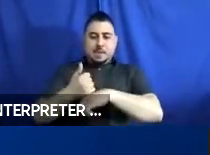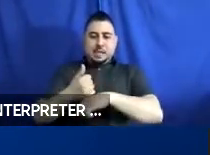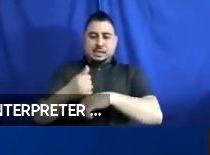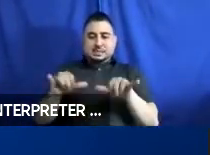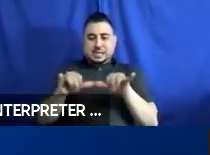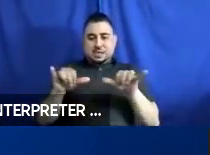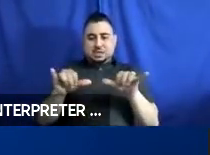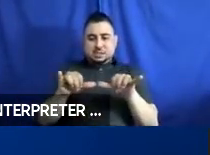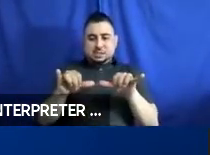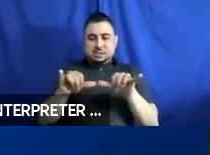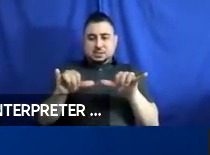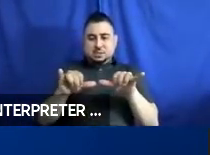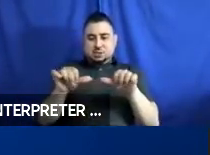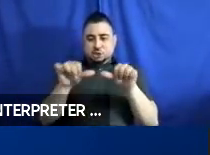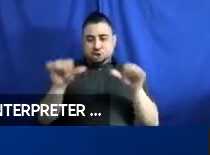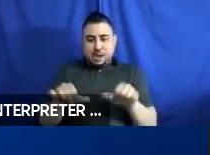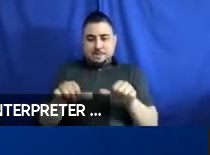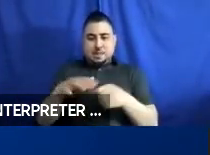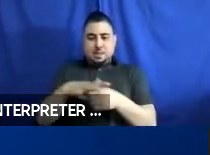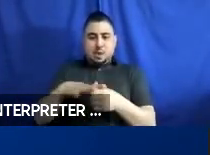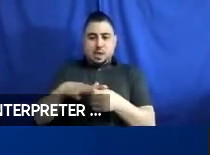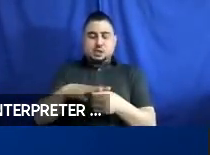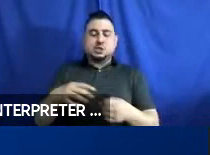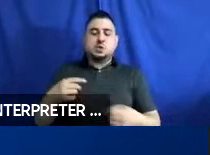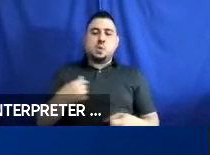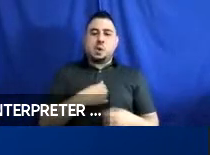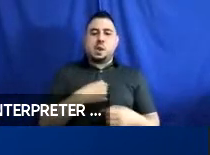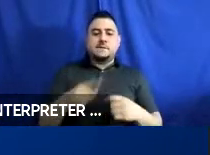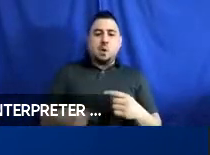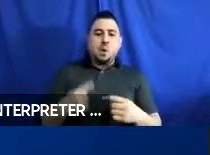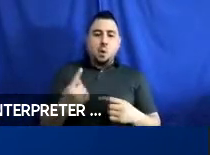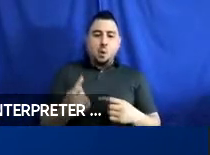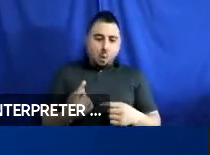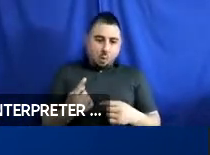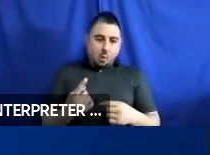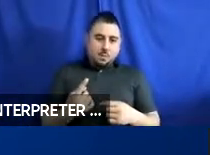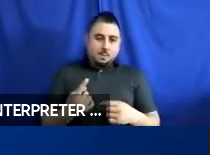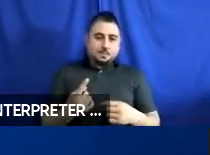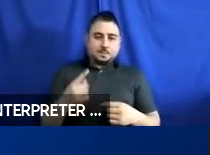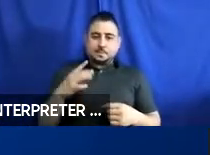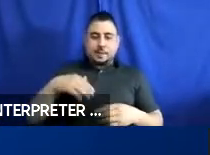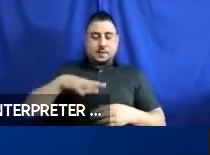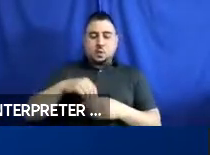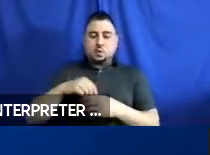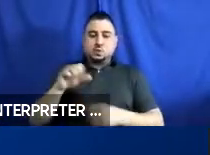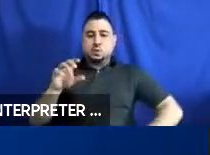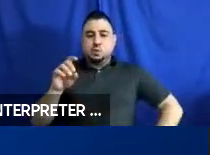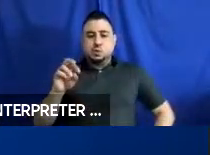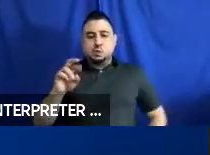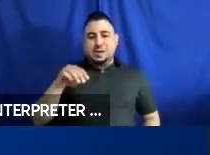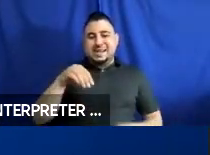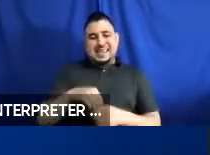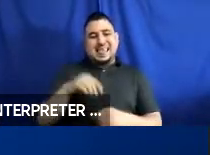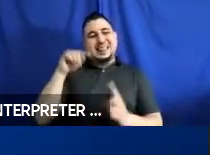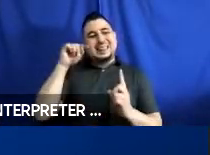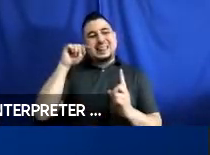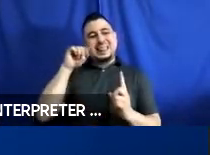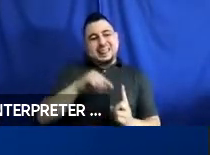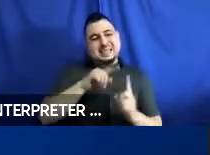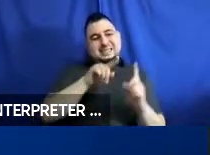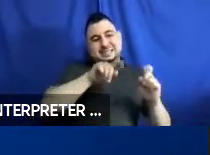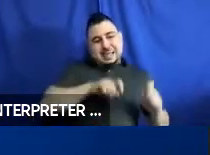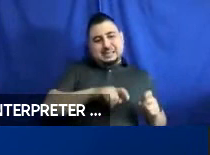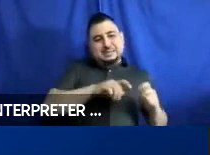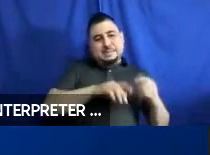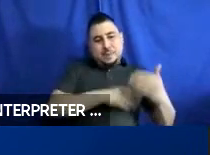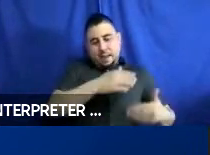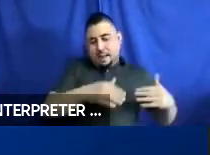shape and location. We have only done, haven’t included scooters in this test process. But